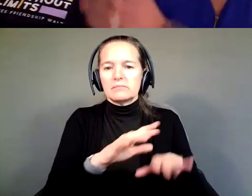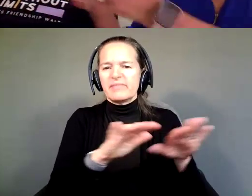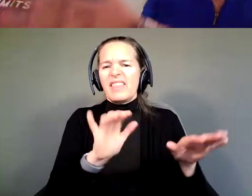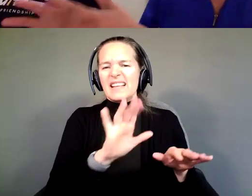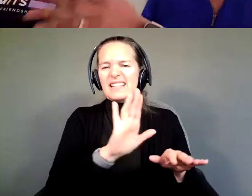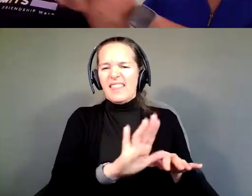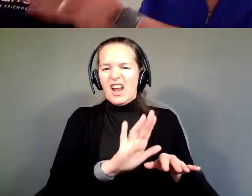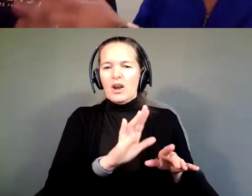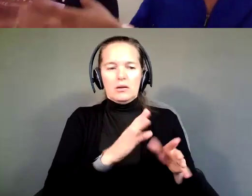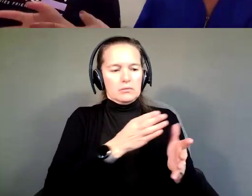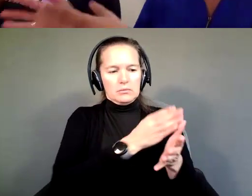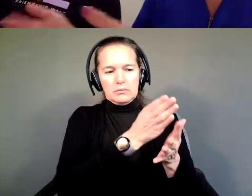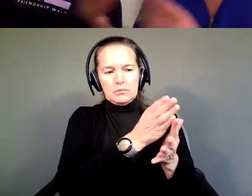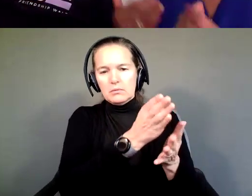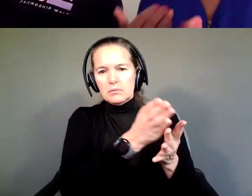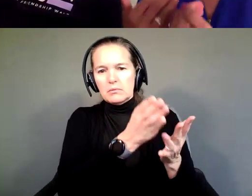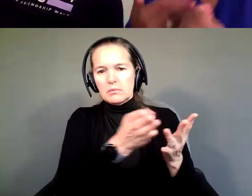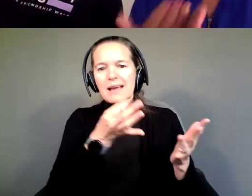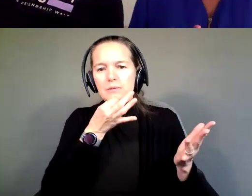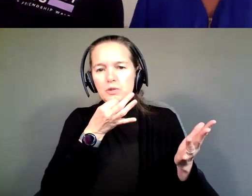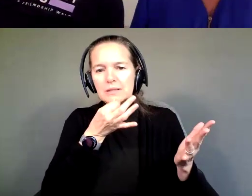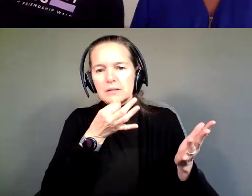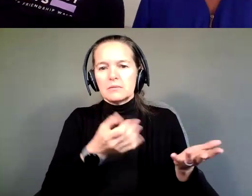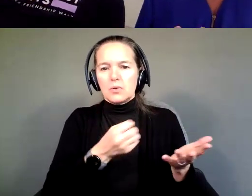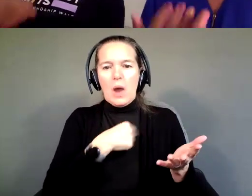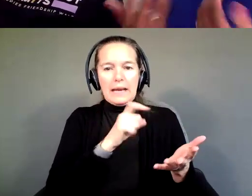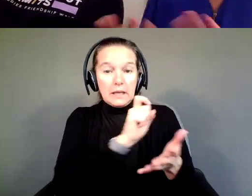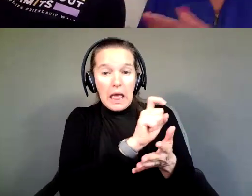This is who I need to go to and ask about this before I make any type of move.